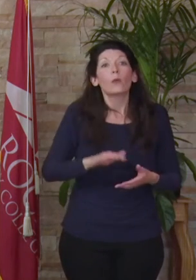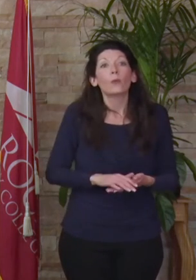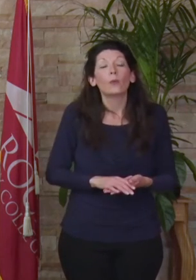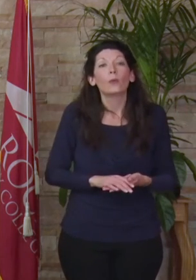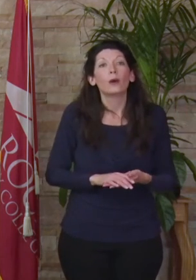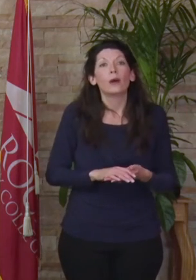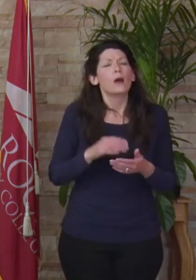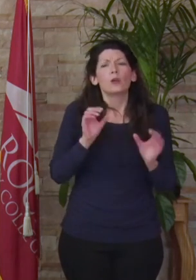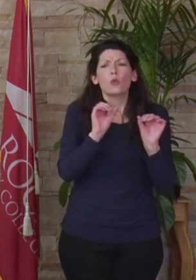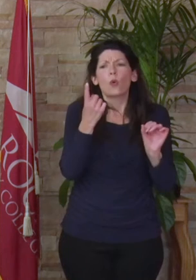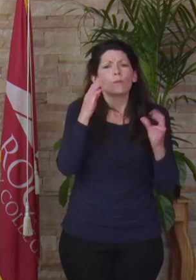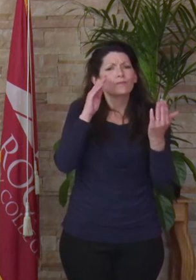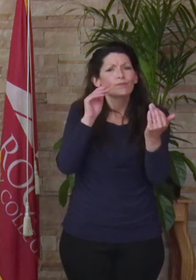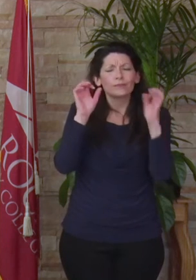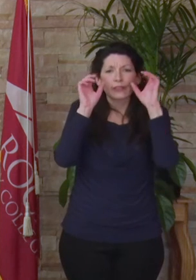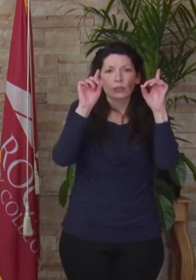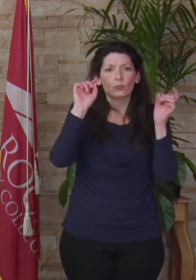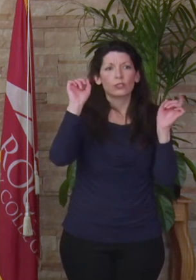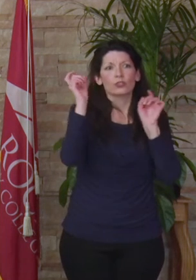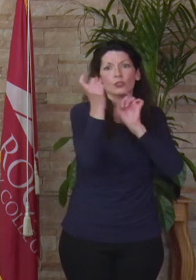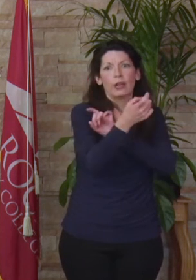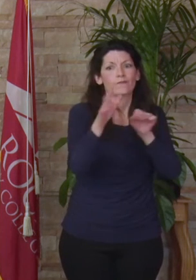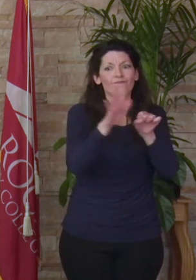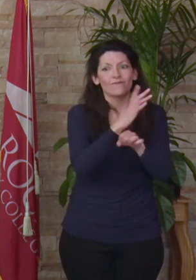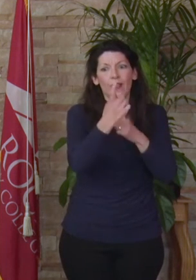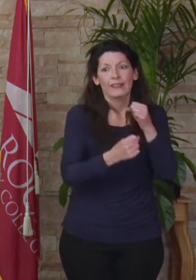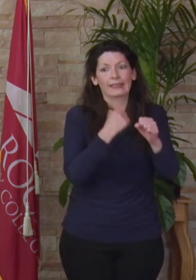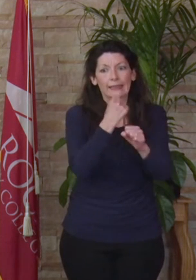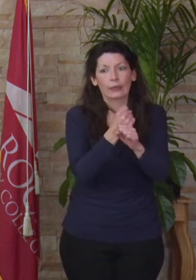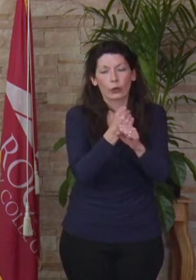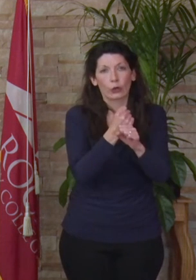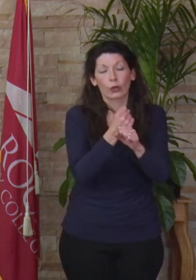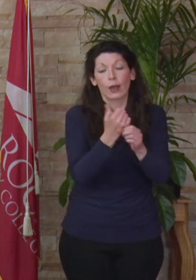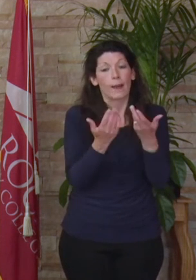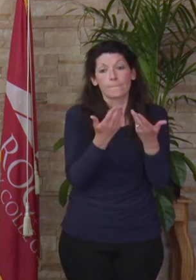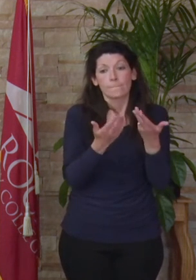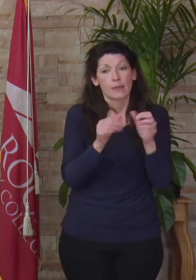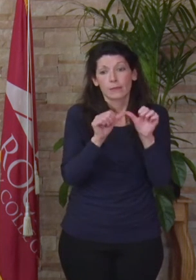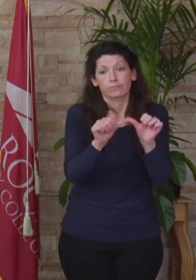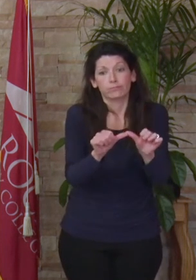anticipated education would change for an entire year and possibly more. Courses were redesigned